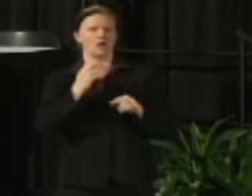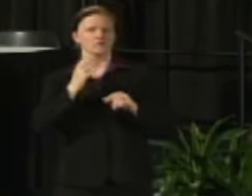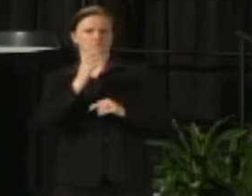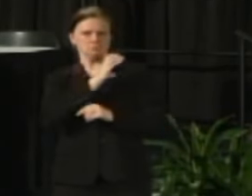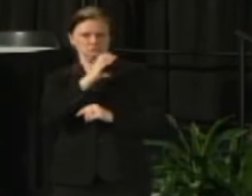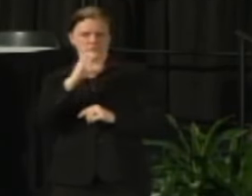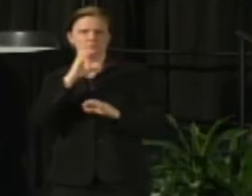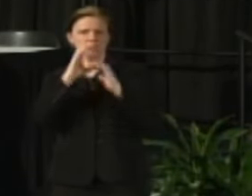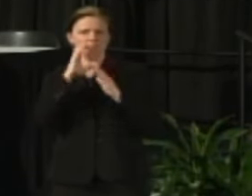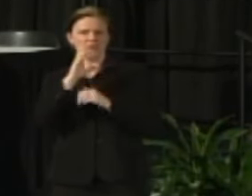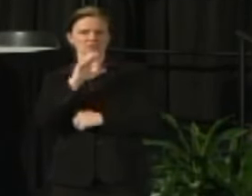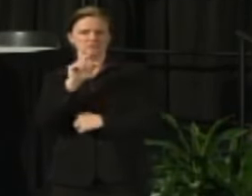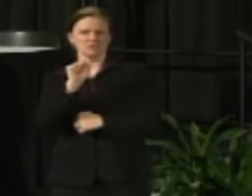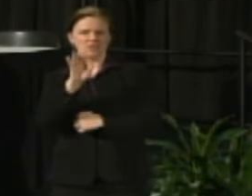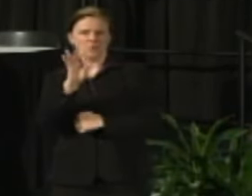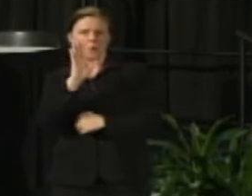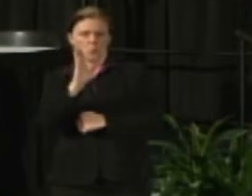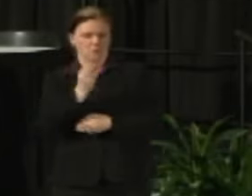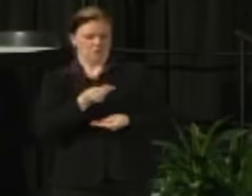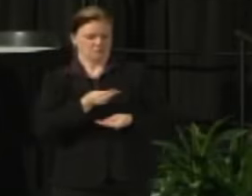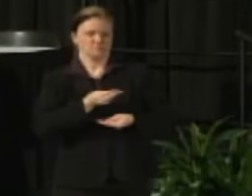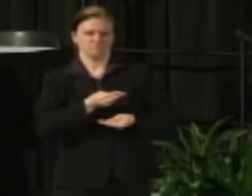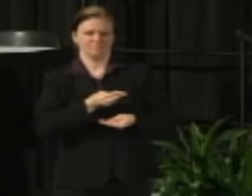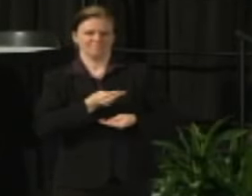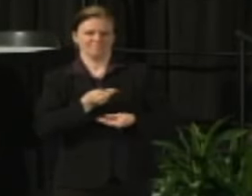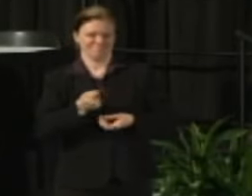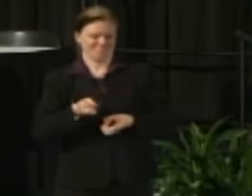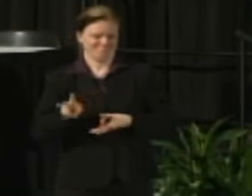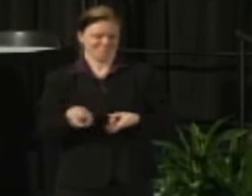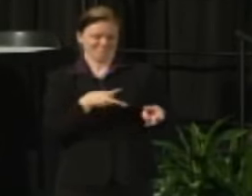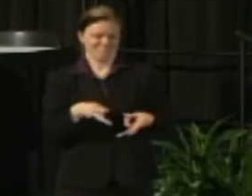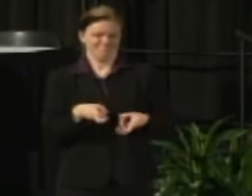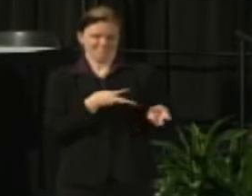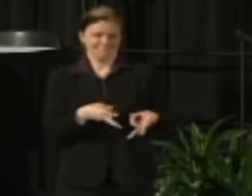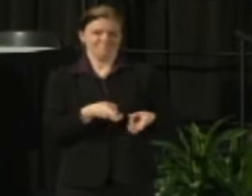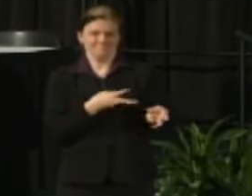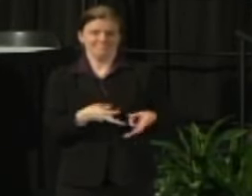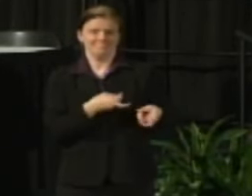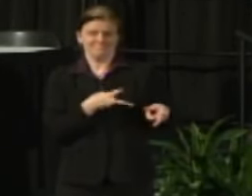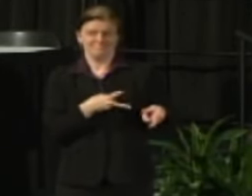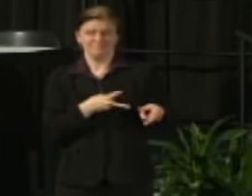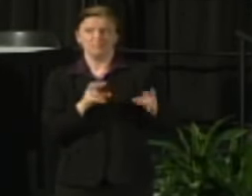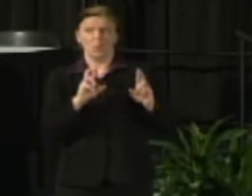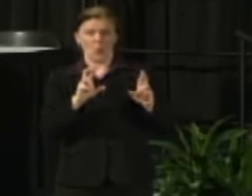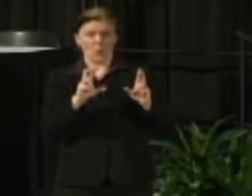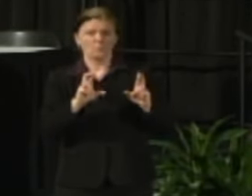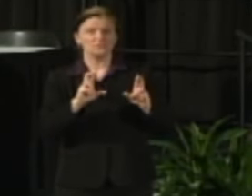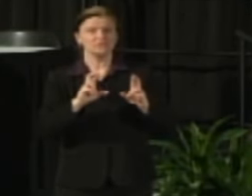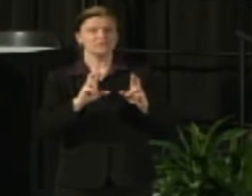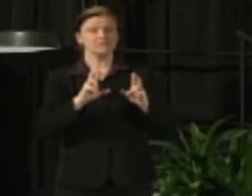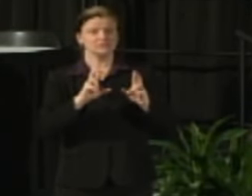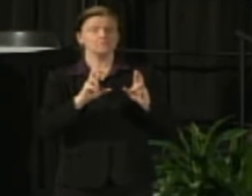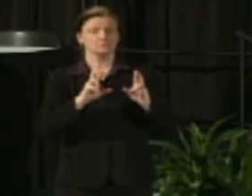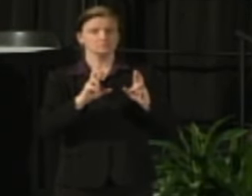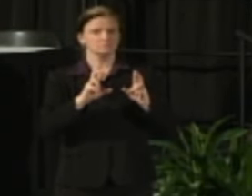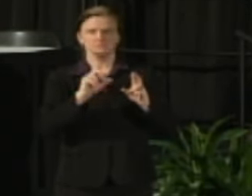out over the last several days that we hope will be as timely and as complete as possible